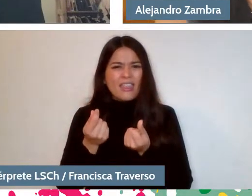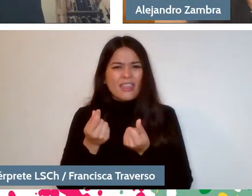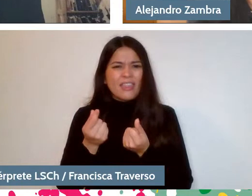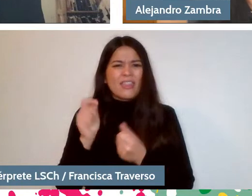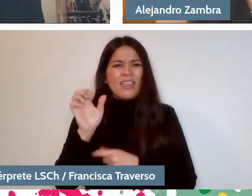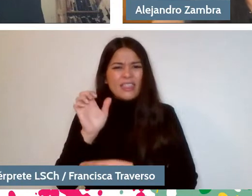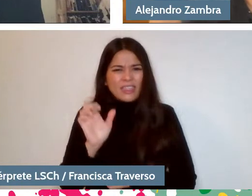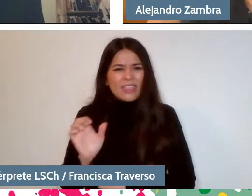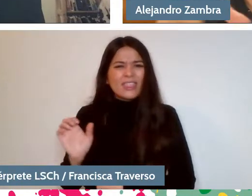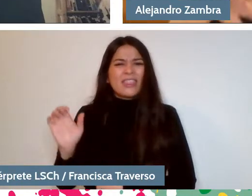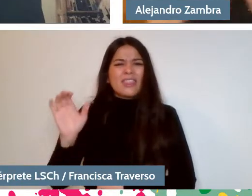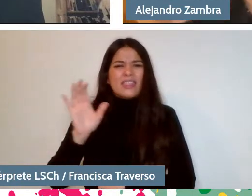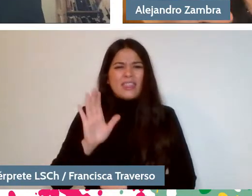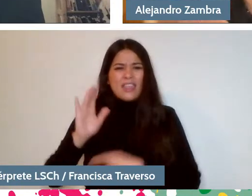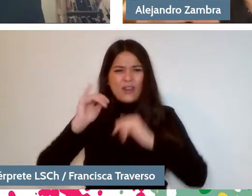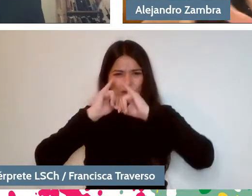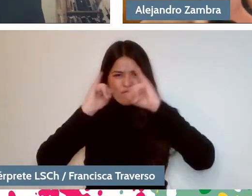I mean, because sometimes to tell the same joke,